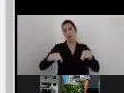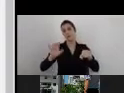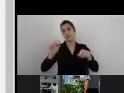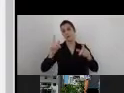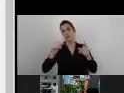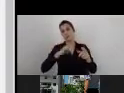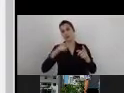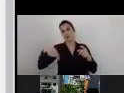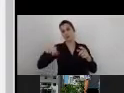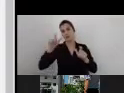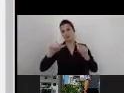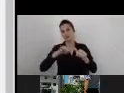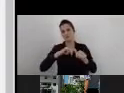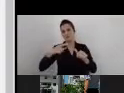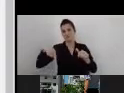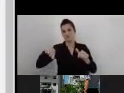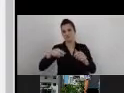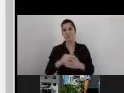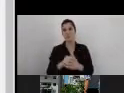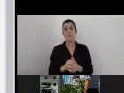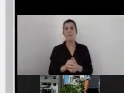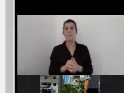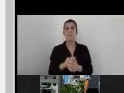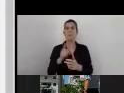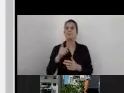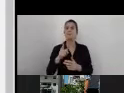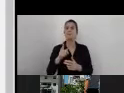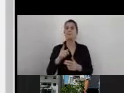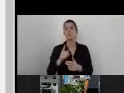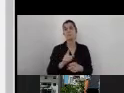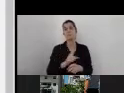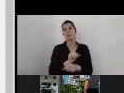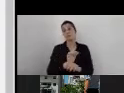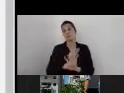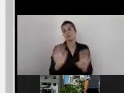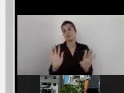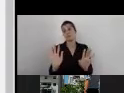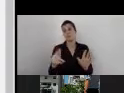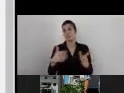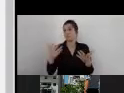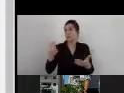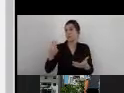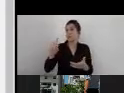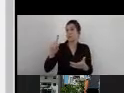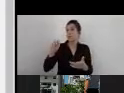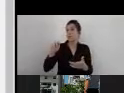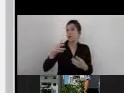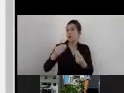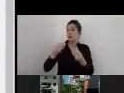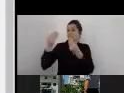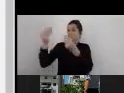That would be all for my side. So Omer, I pass the mic back to you.